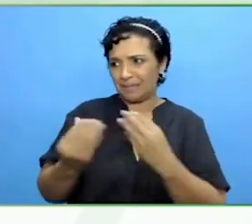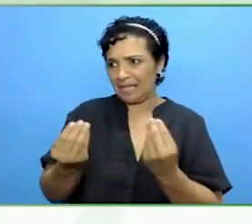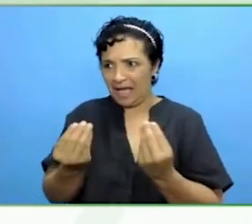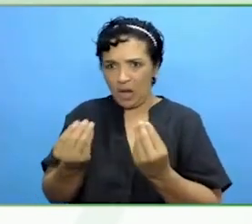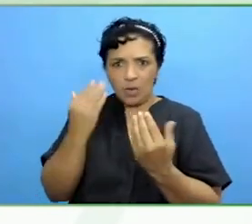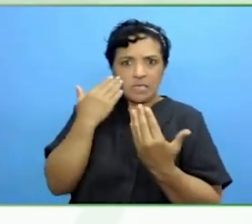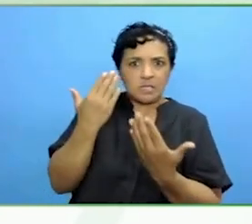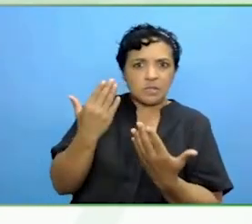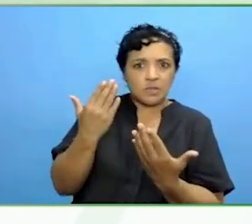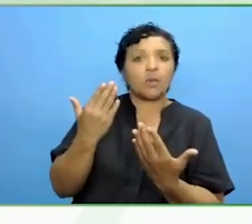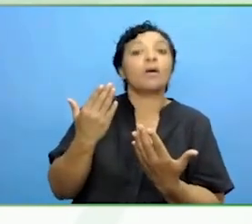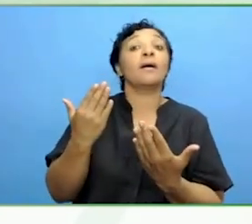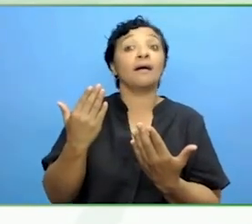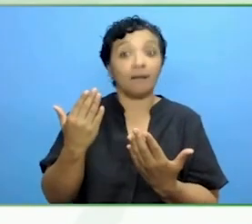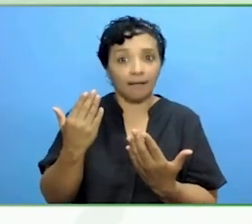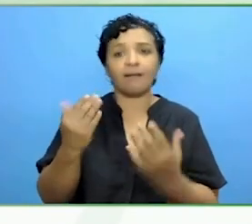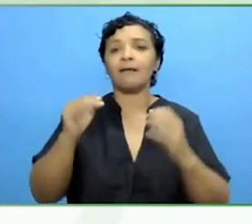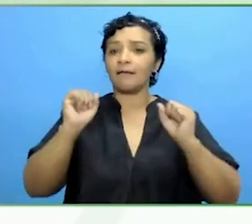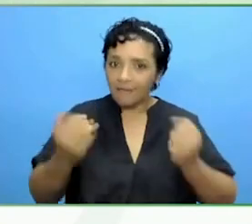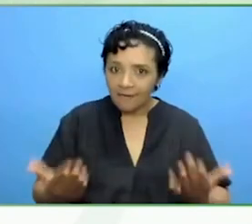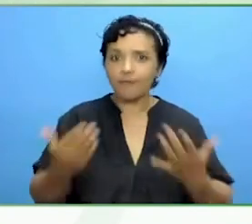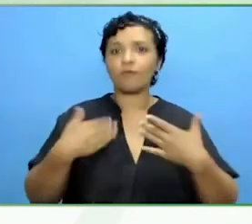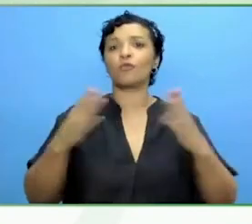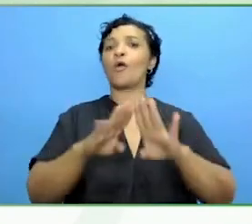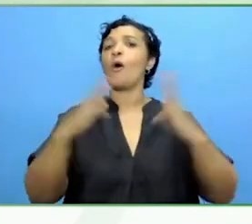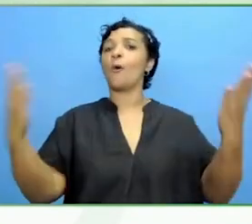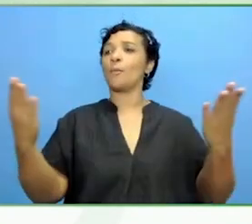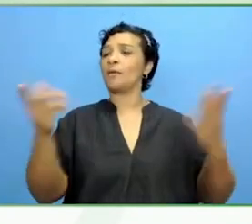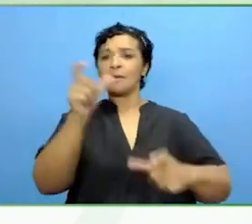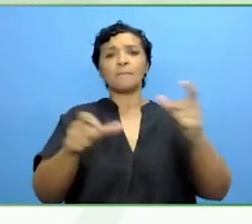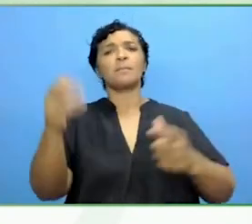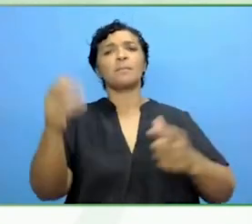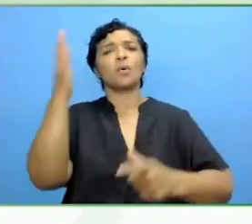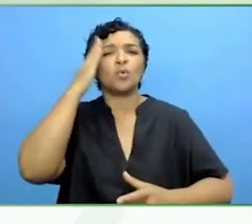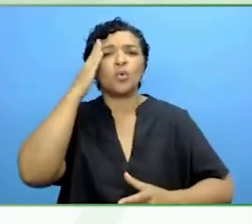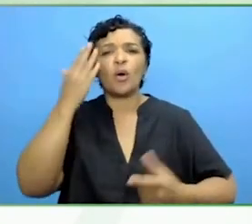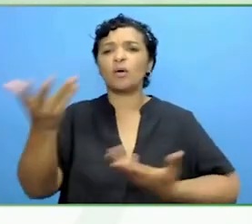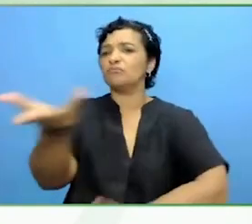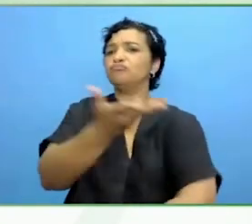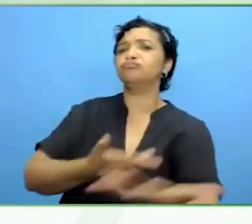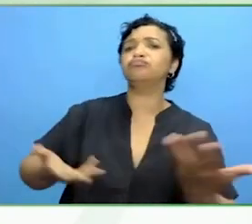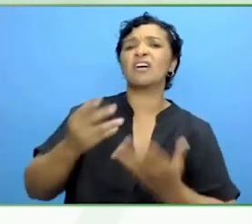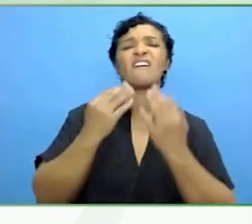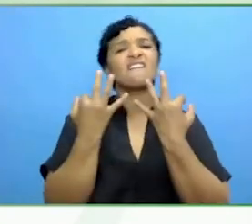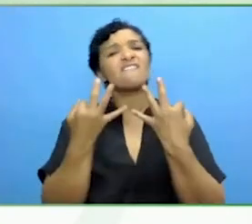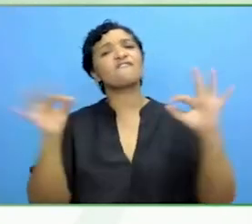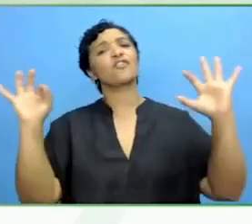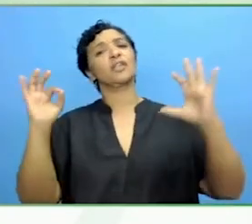Opening up those conversations and making that more comfortable is an important part of the journey and an important starting point.